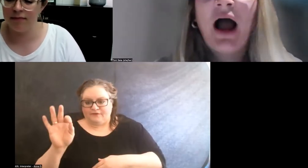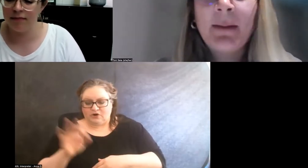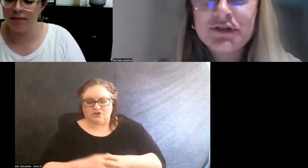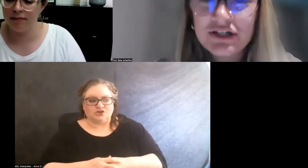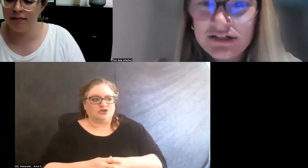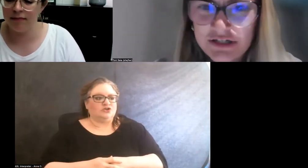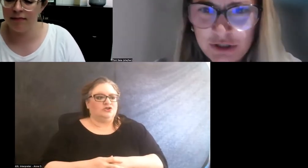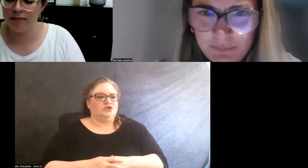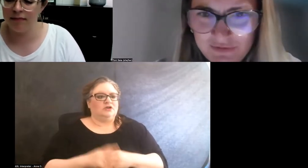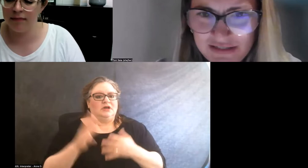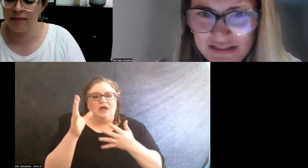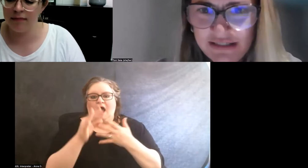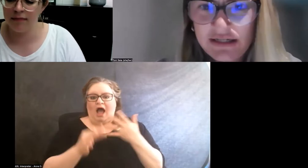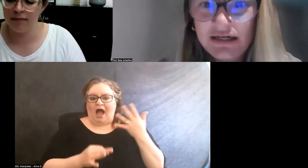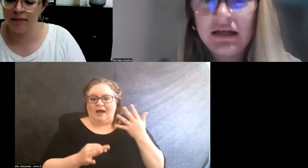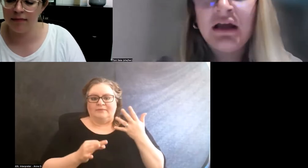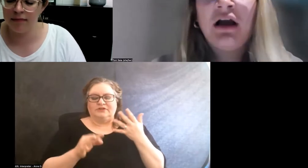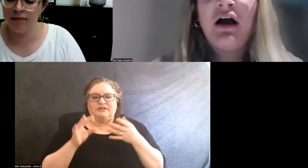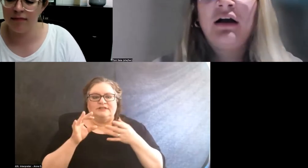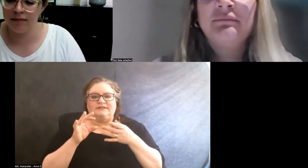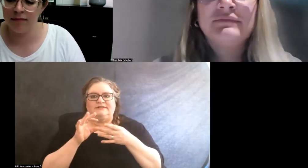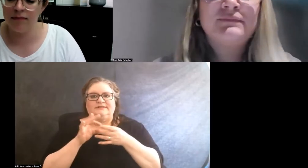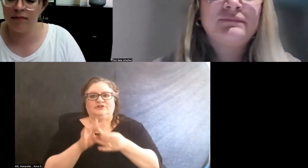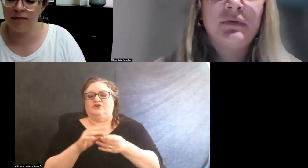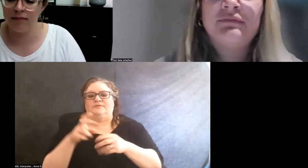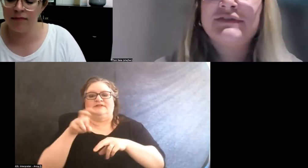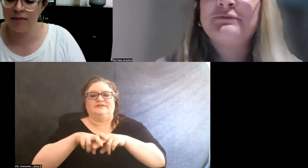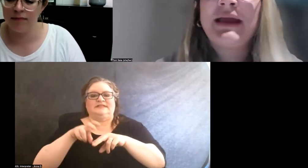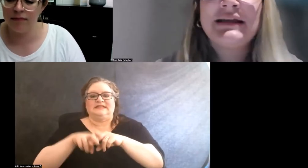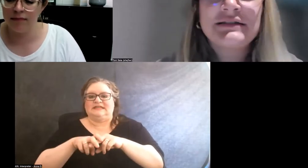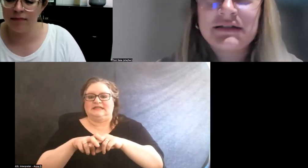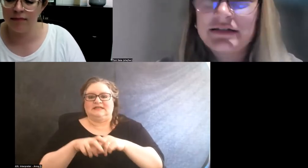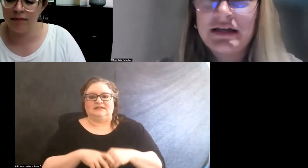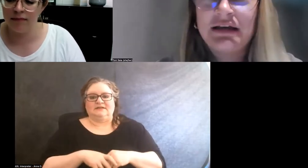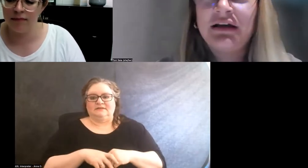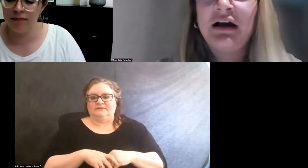options in terms of seating, space to sit,